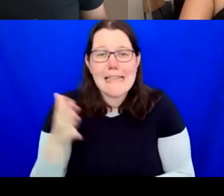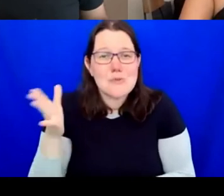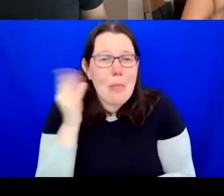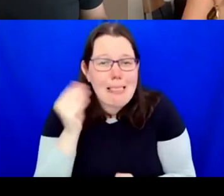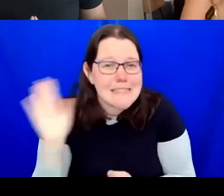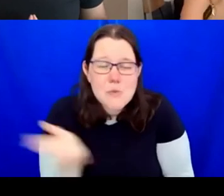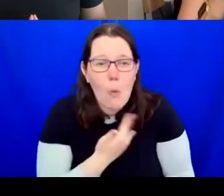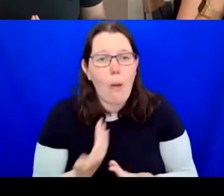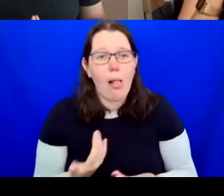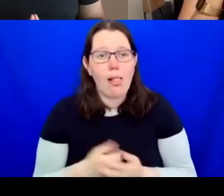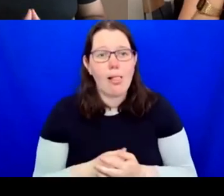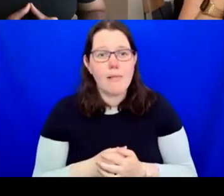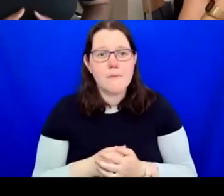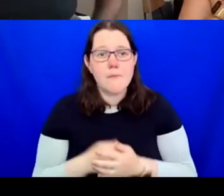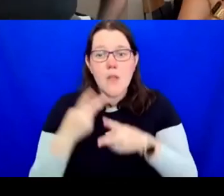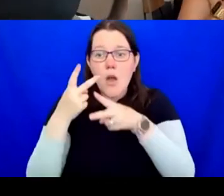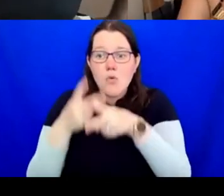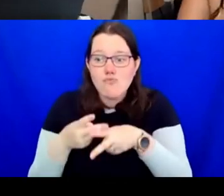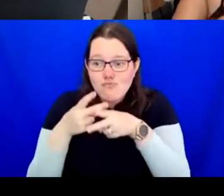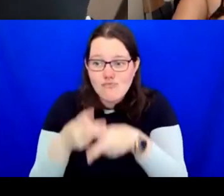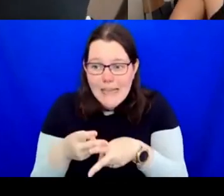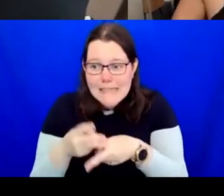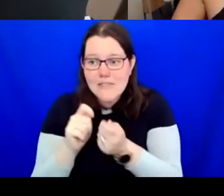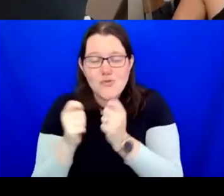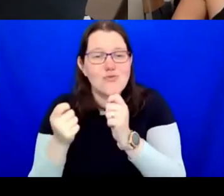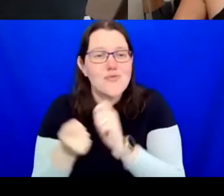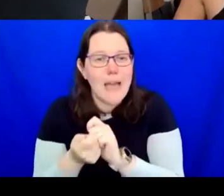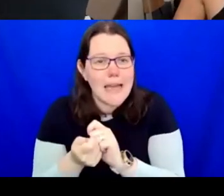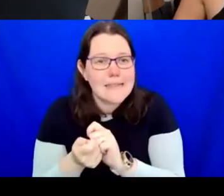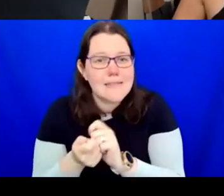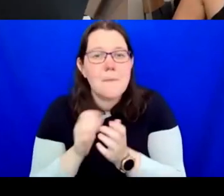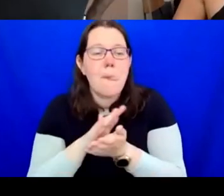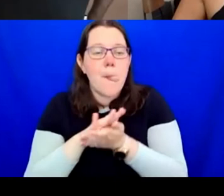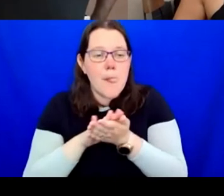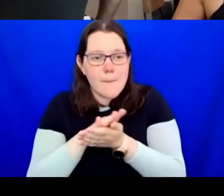the discourse around the representation of disabled curators and progresses the